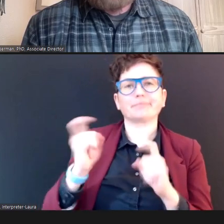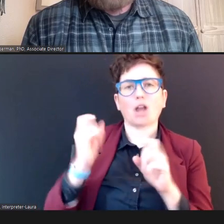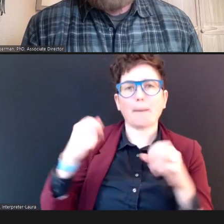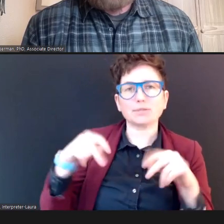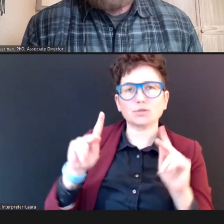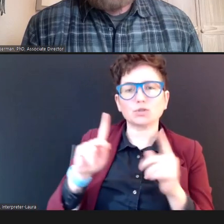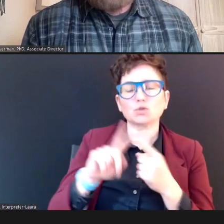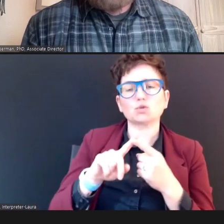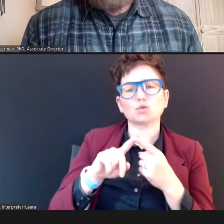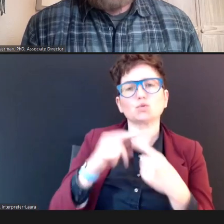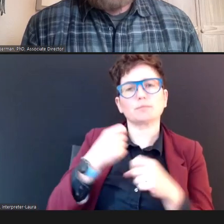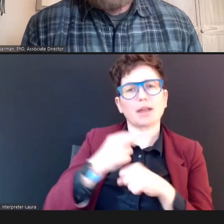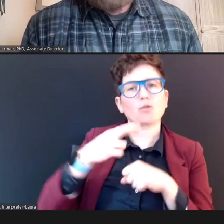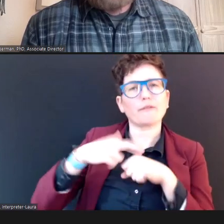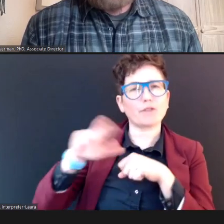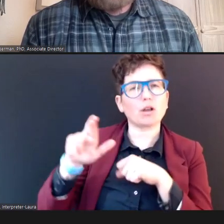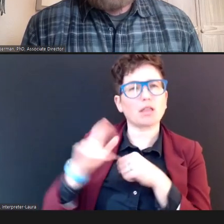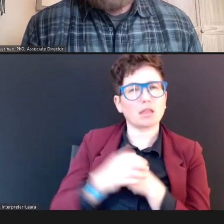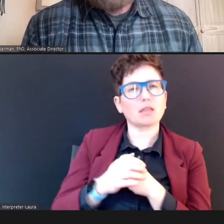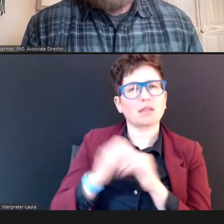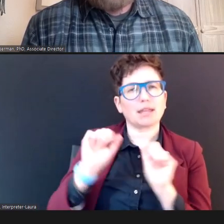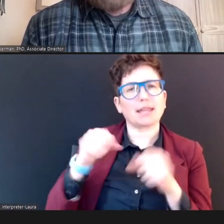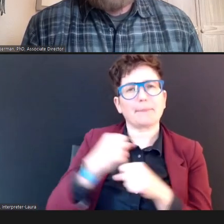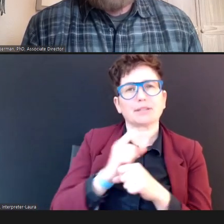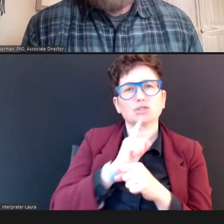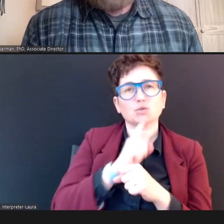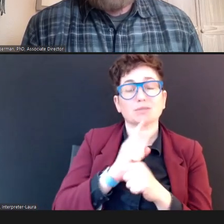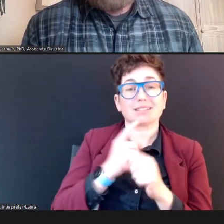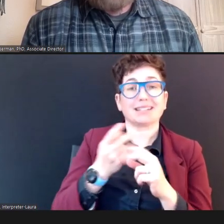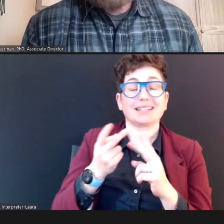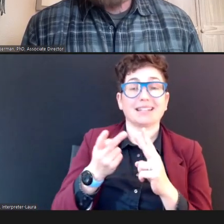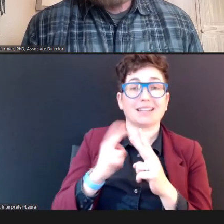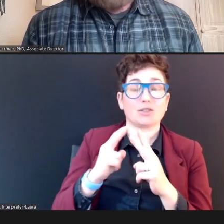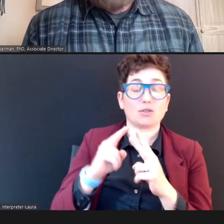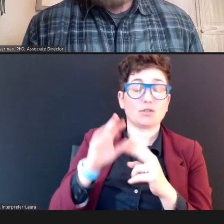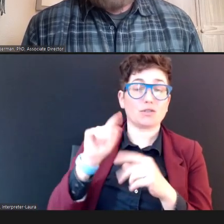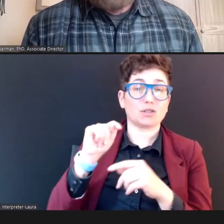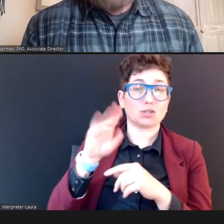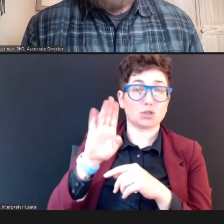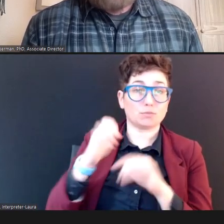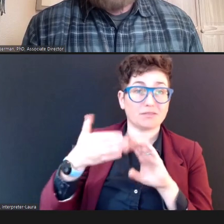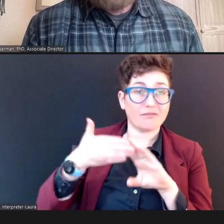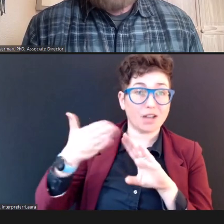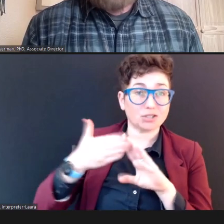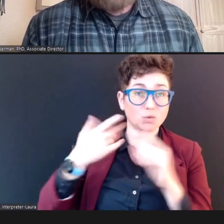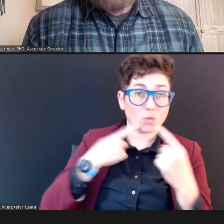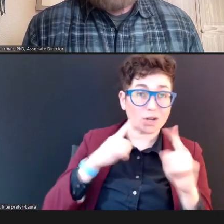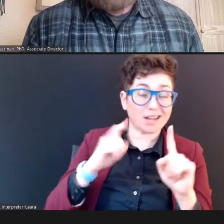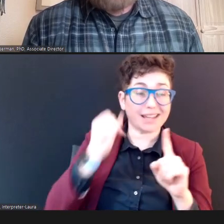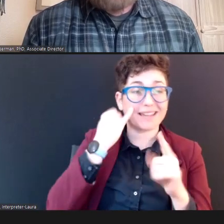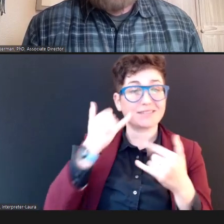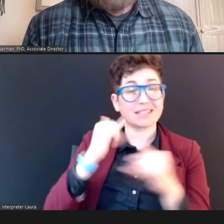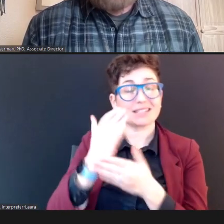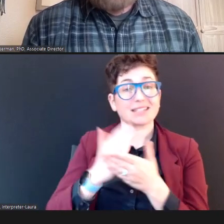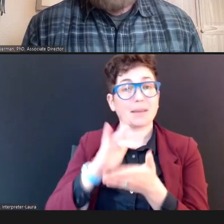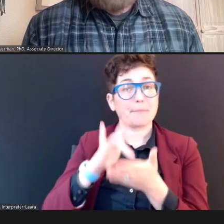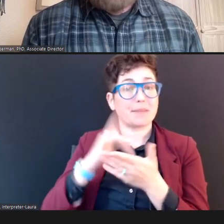that either tubes are functioning working, or if there is still some middle ear health issues, that -- that need to be addressed.